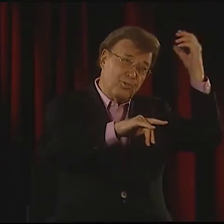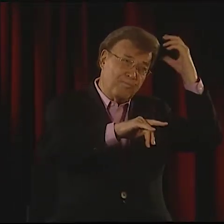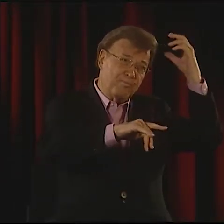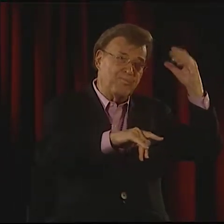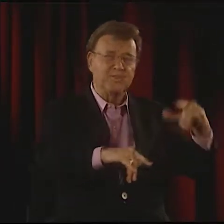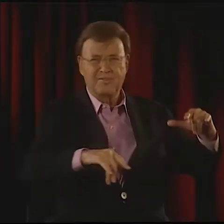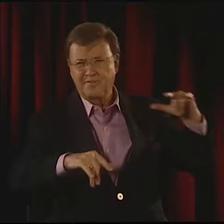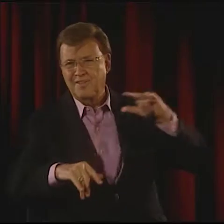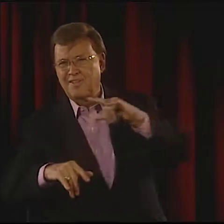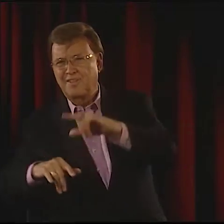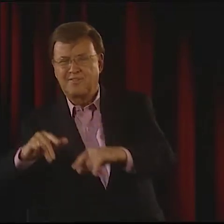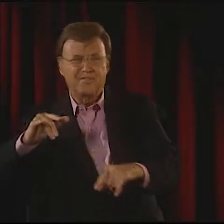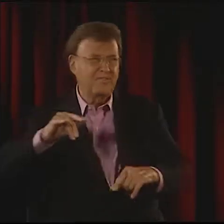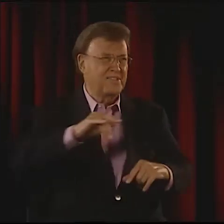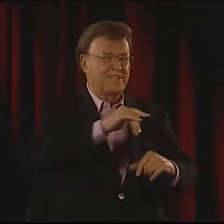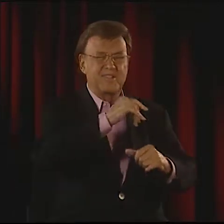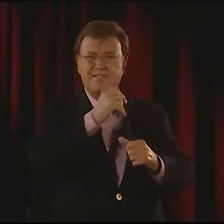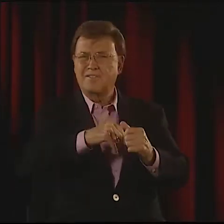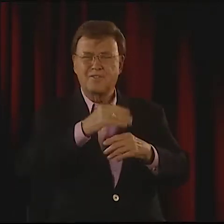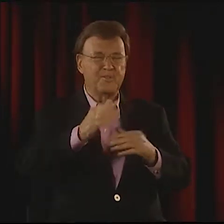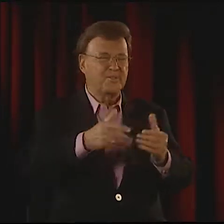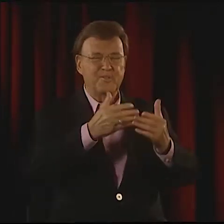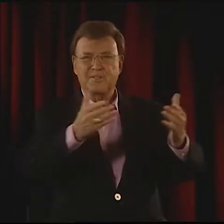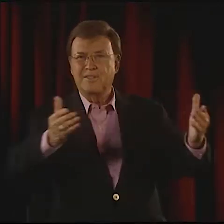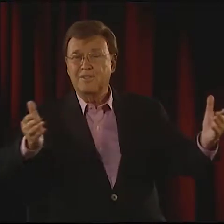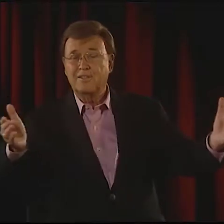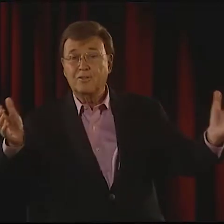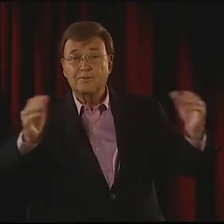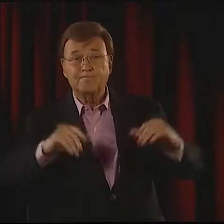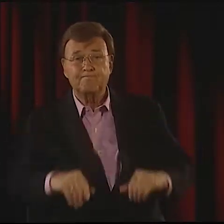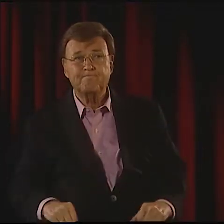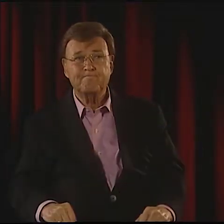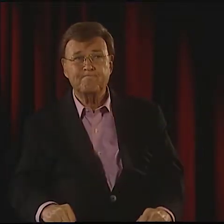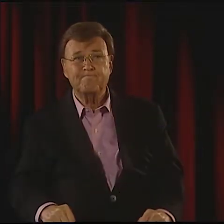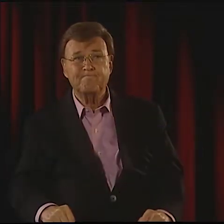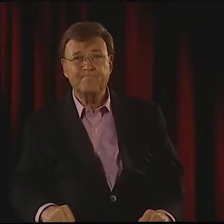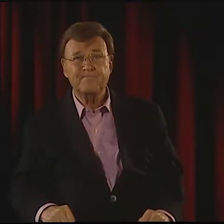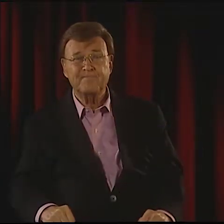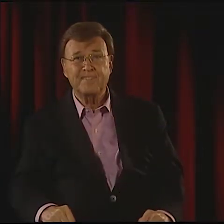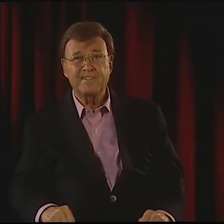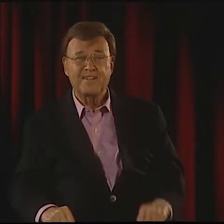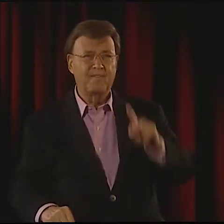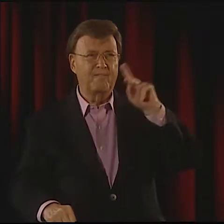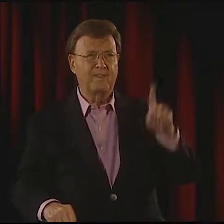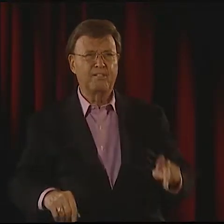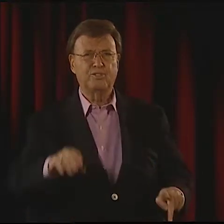LONDON, HONG KONG. ALL OVER THE WORLD, FLY.